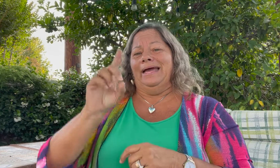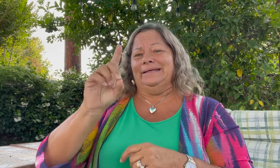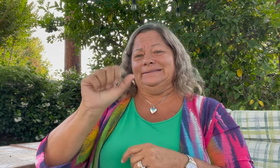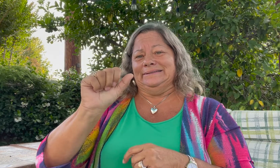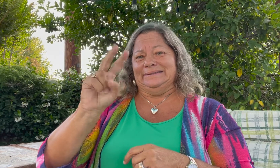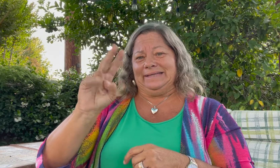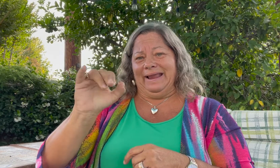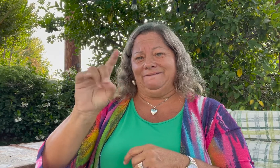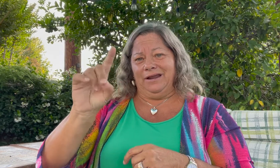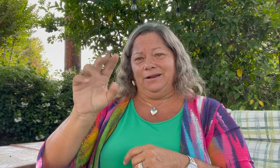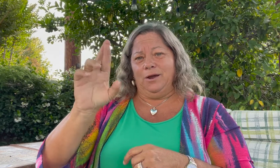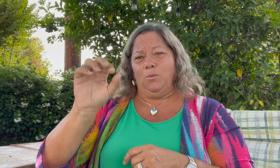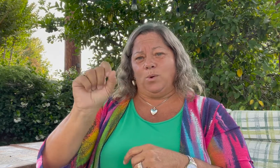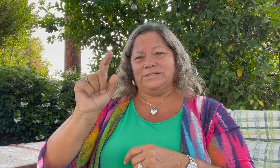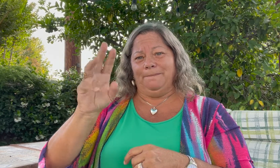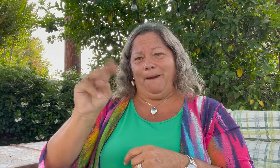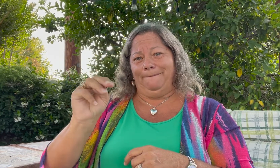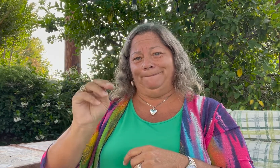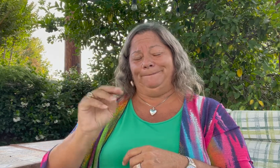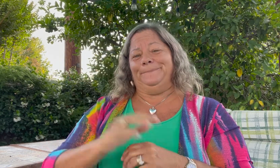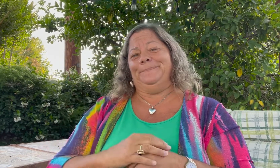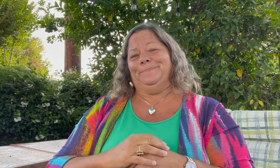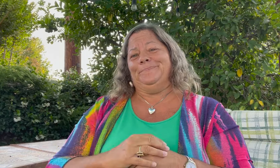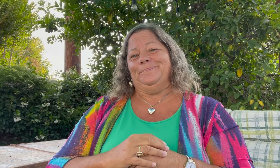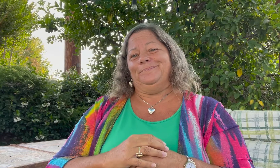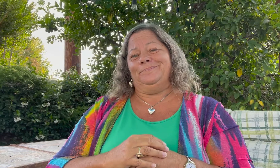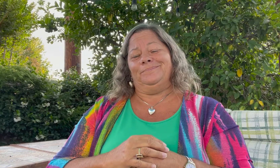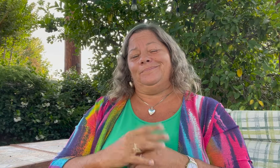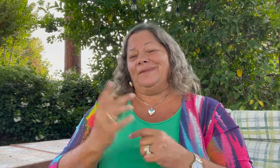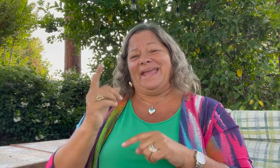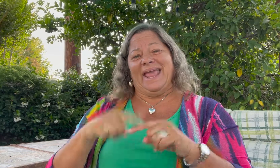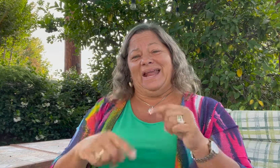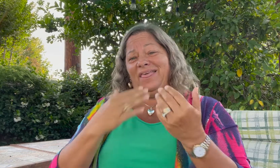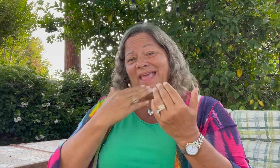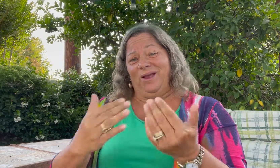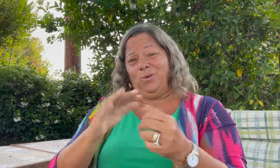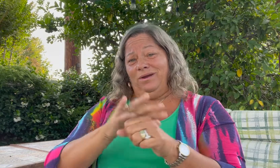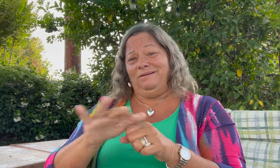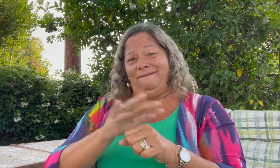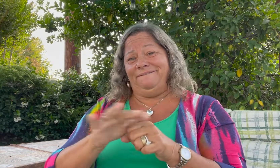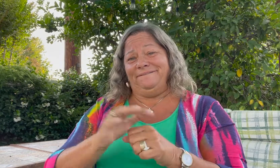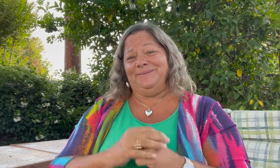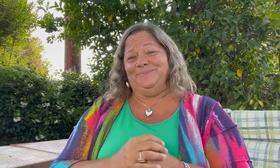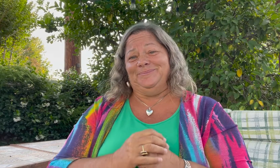David Rosenbaum. I can't thank you enough.